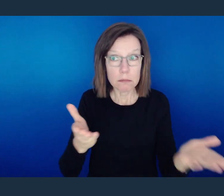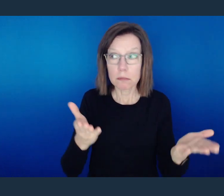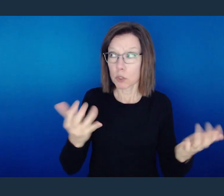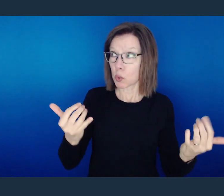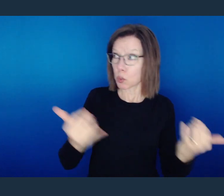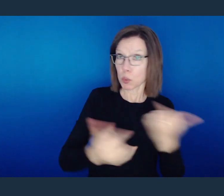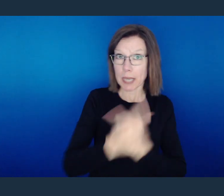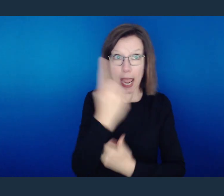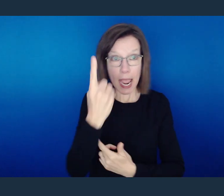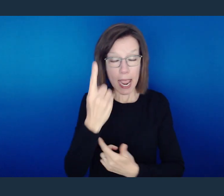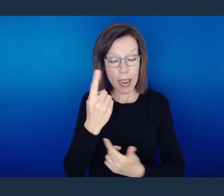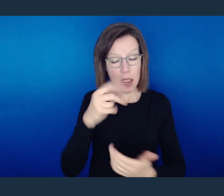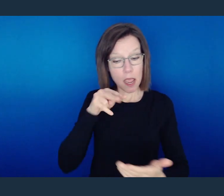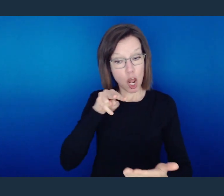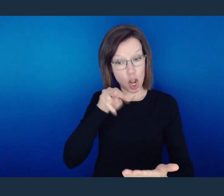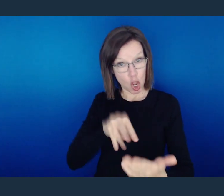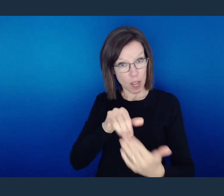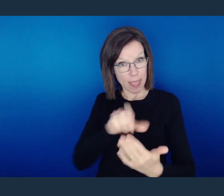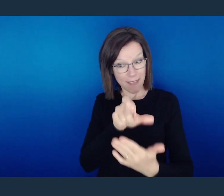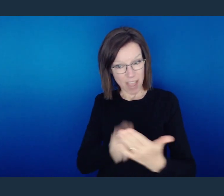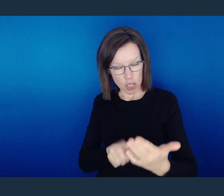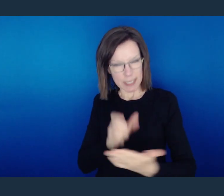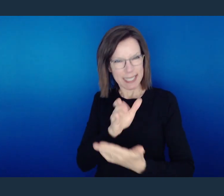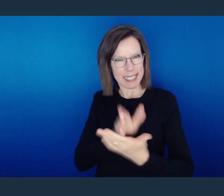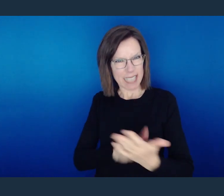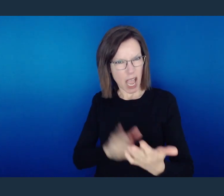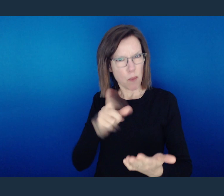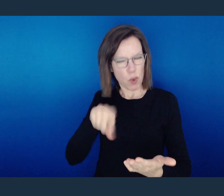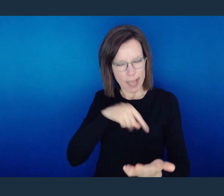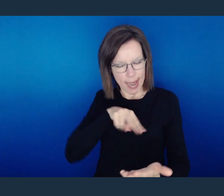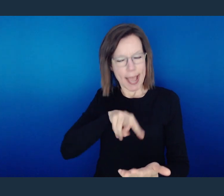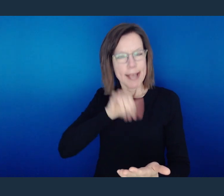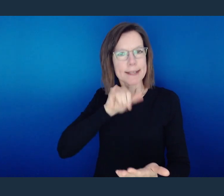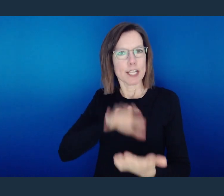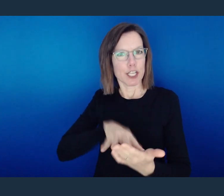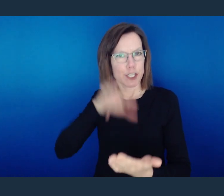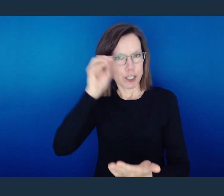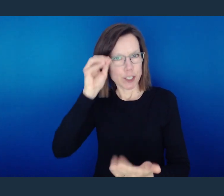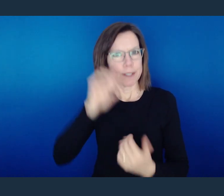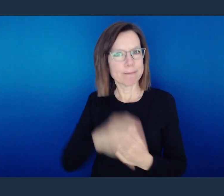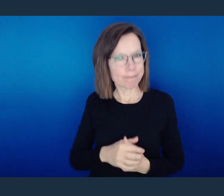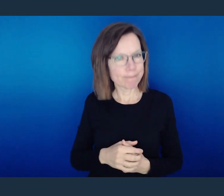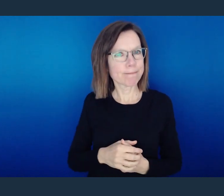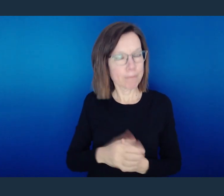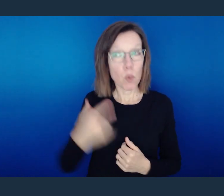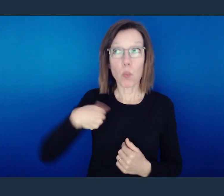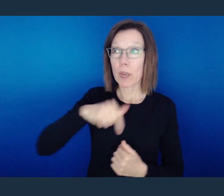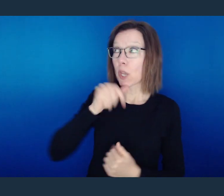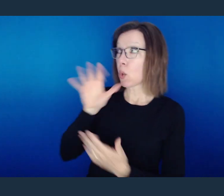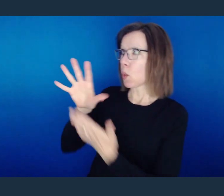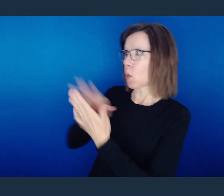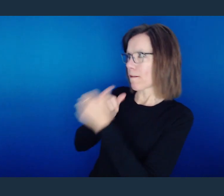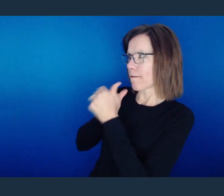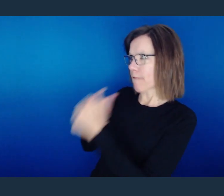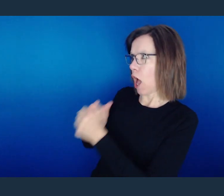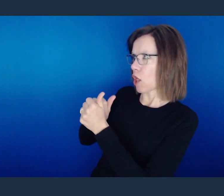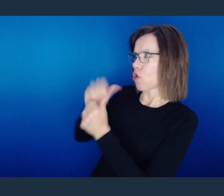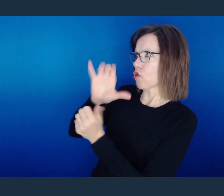of today, there's some things that we can take from this passage. You see, as image bearers of Christ, we must avoid hypocrisy.